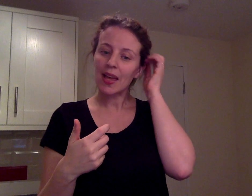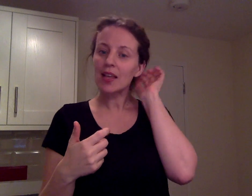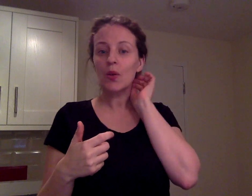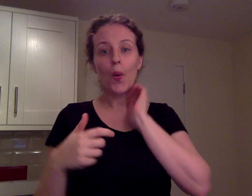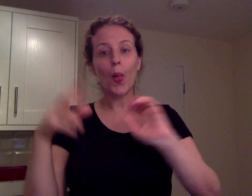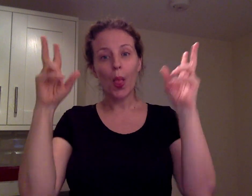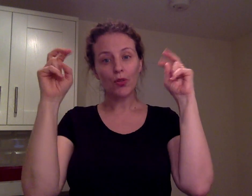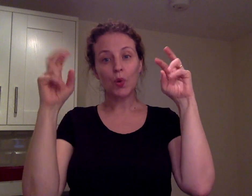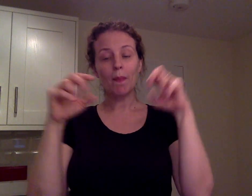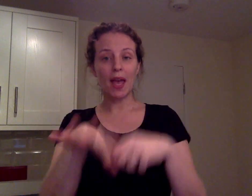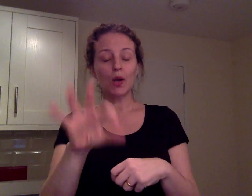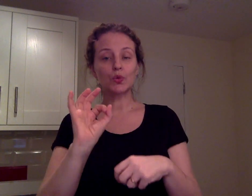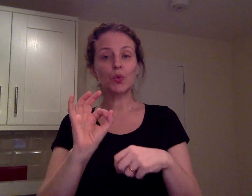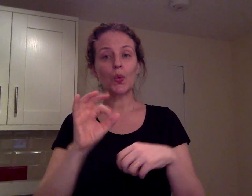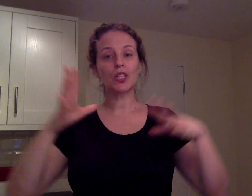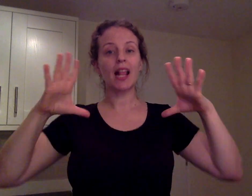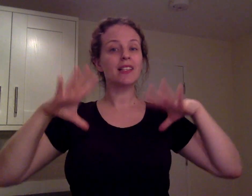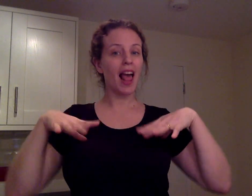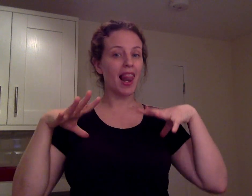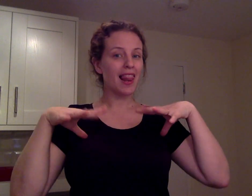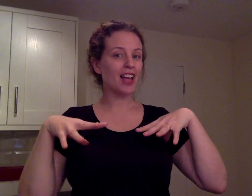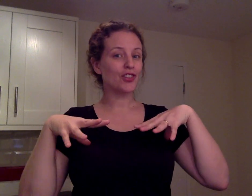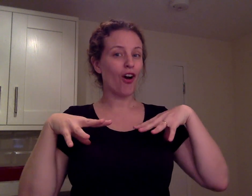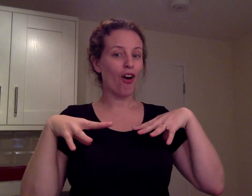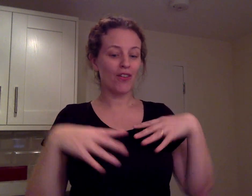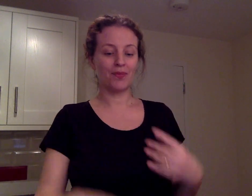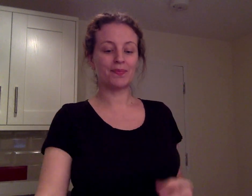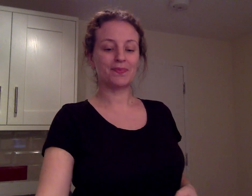The topic I have chosen is leisure.